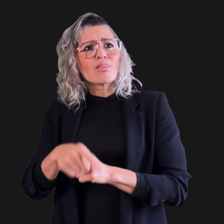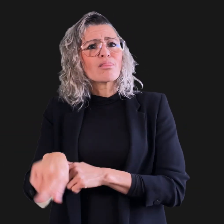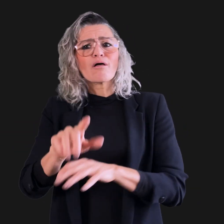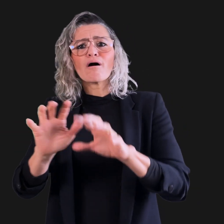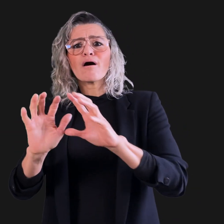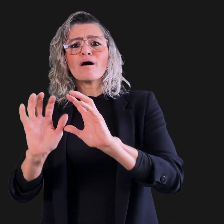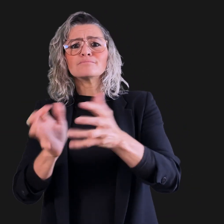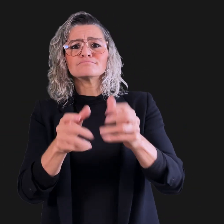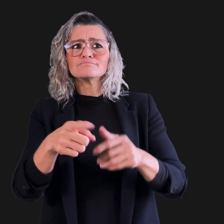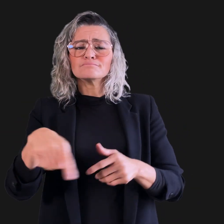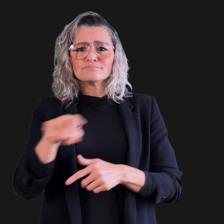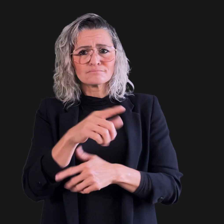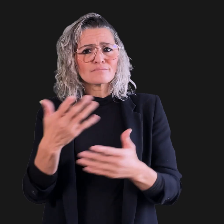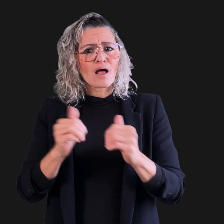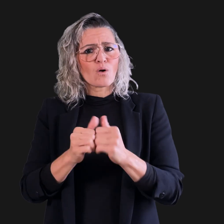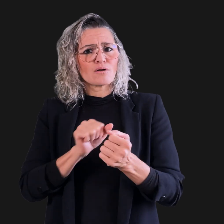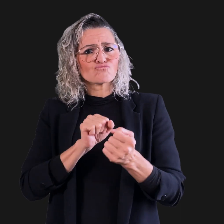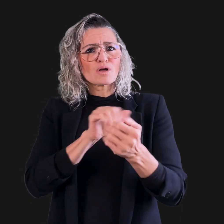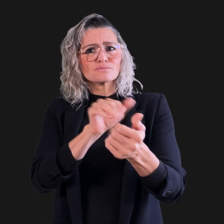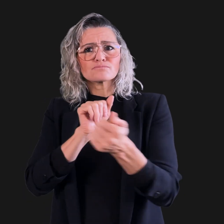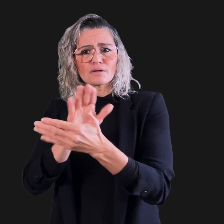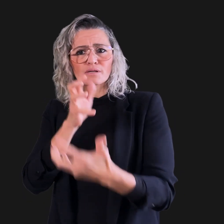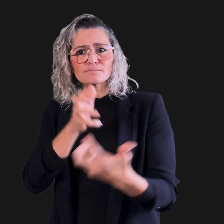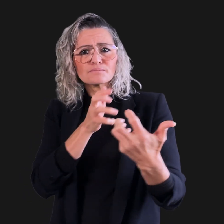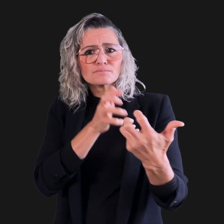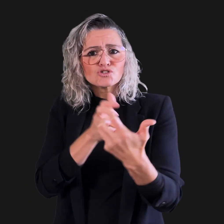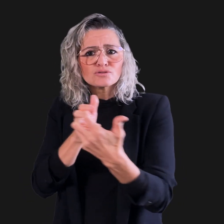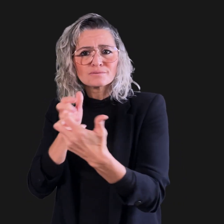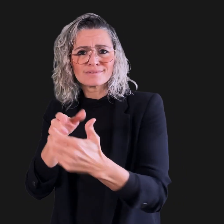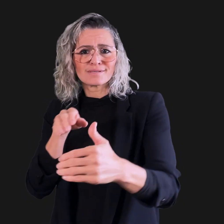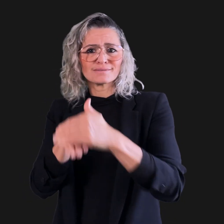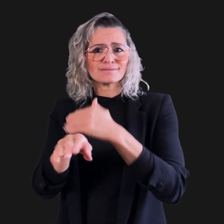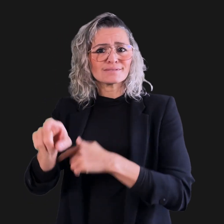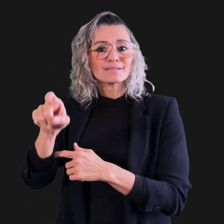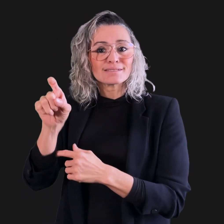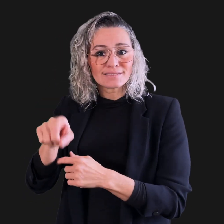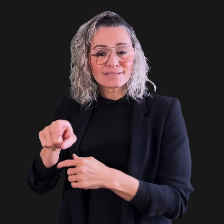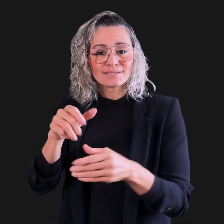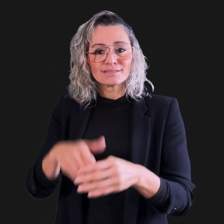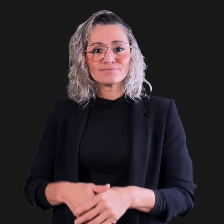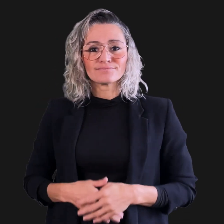with parties to address accommodation and access needs.